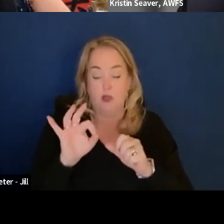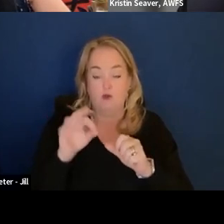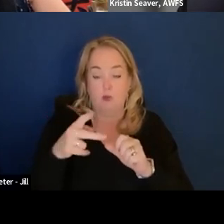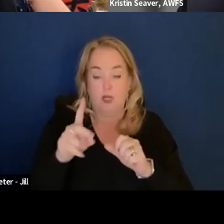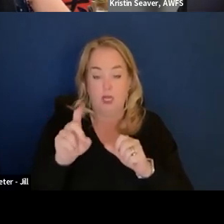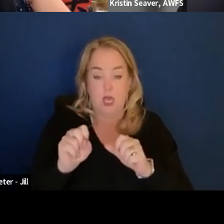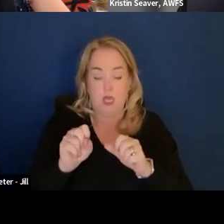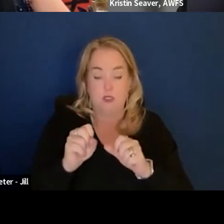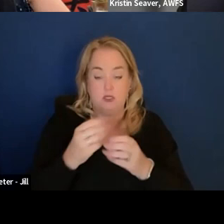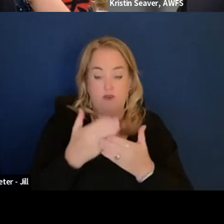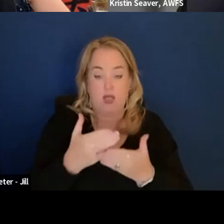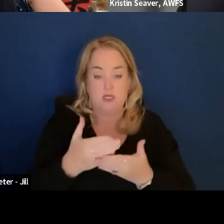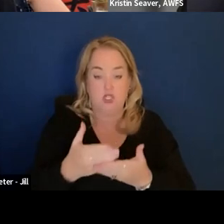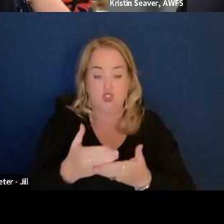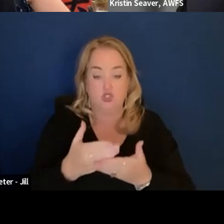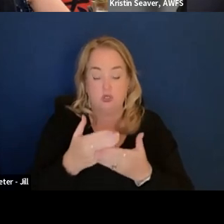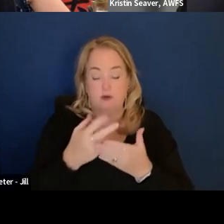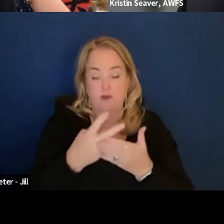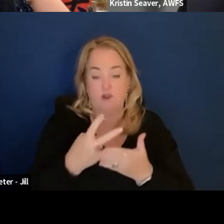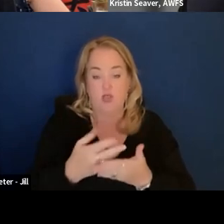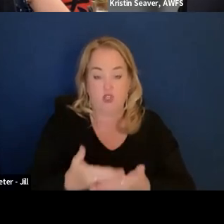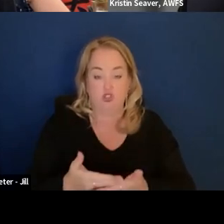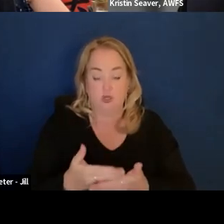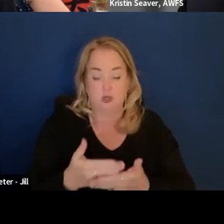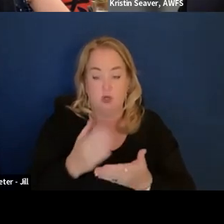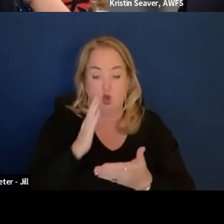not just like a financial validation.